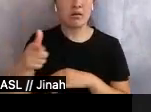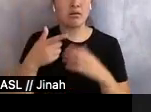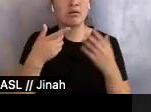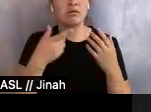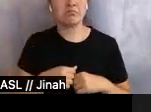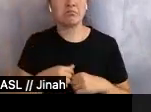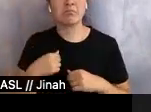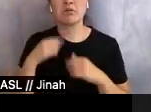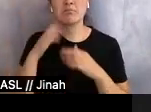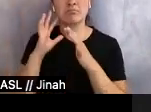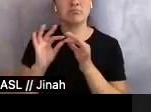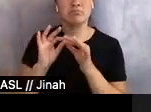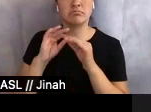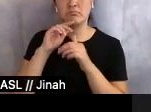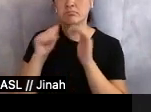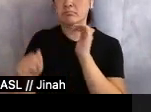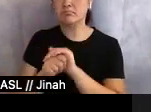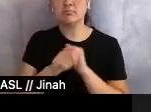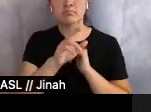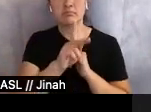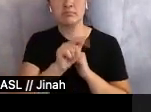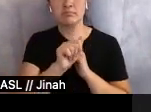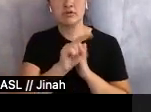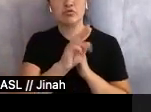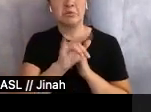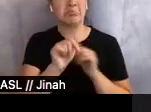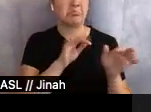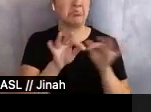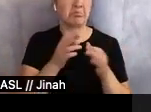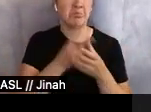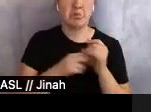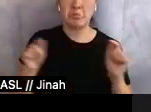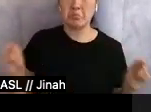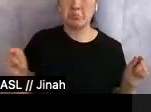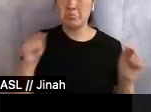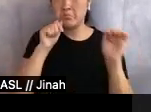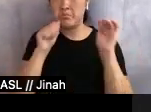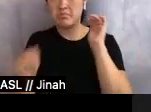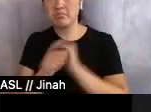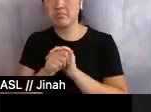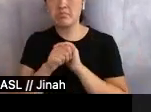had sheltered Katrina, who I also told you about, in quiet space across the park,